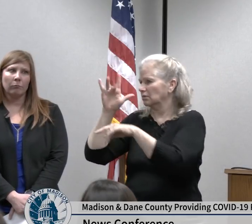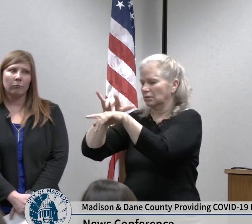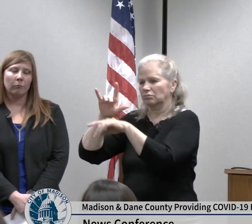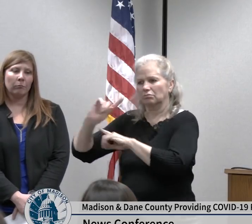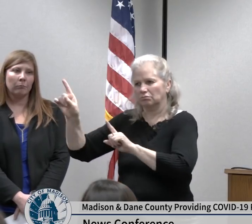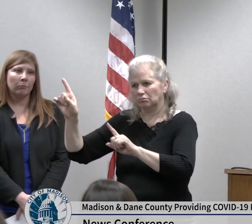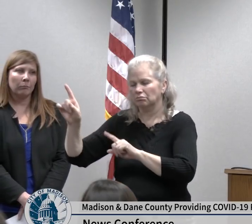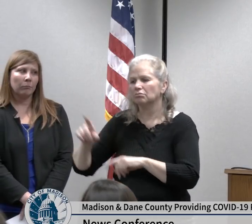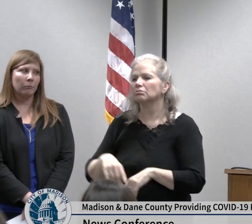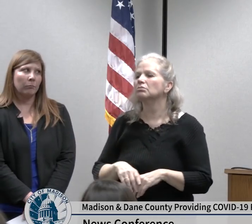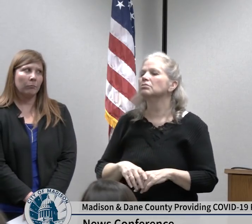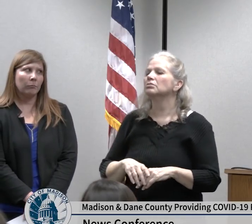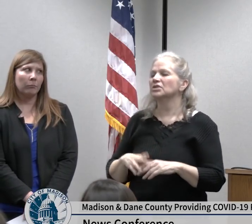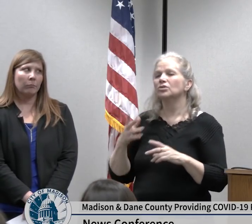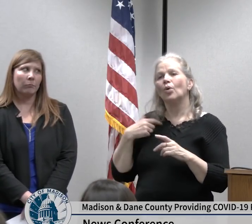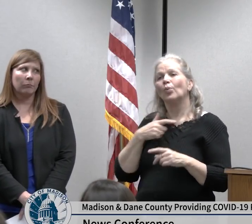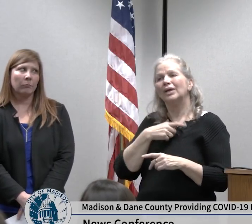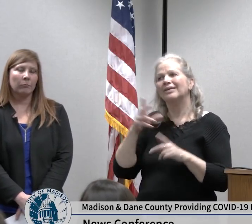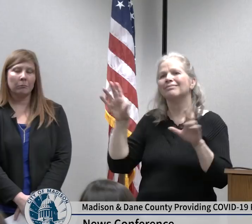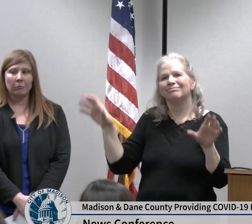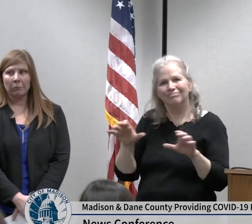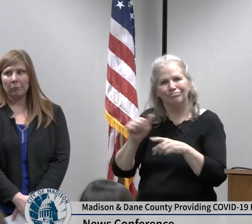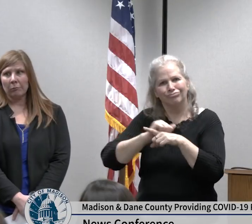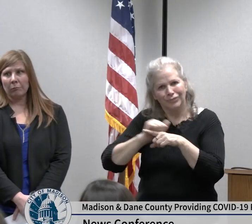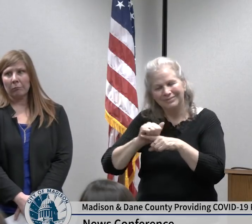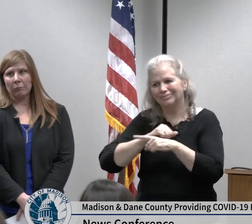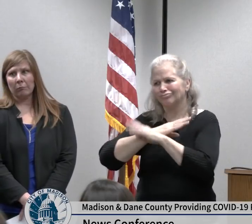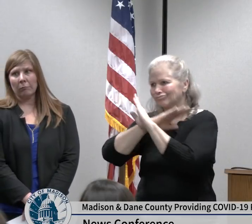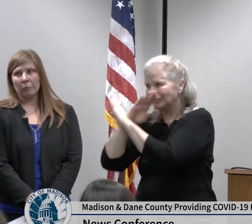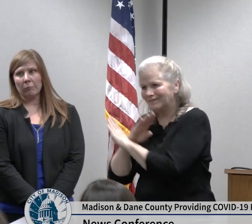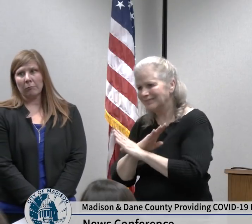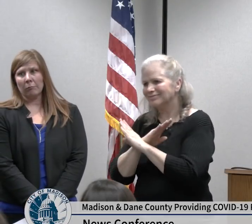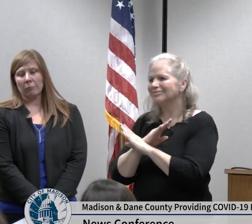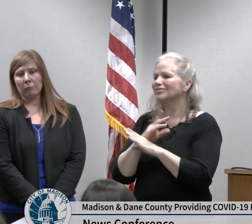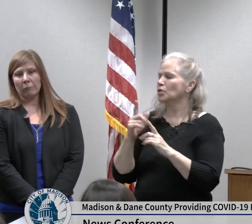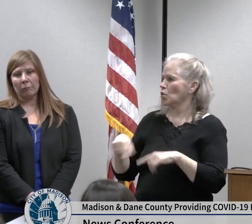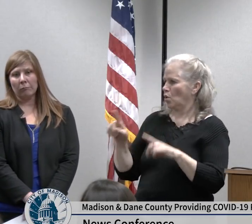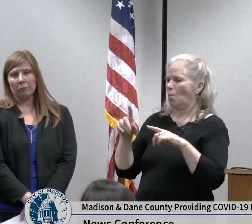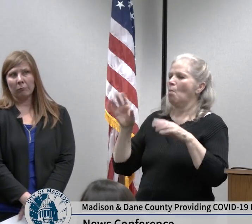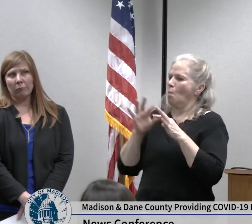community spread we provide the vital services for everyone so if someone does